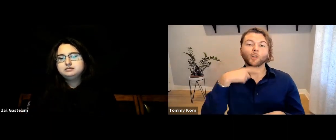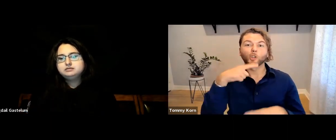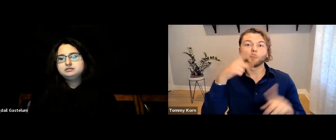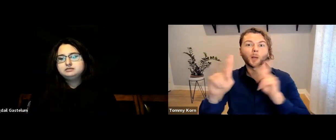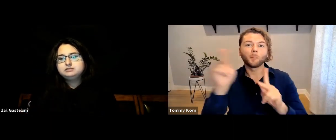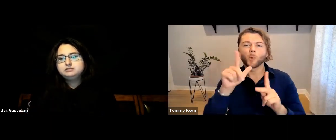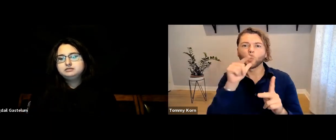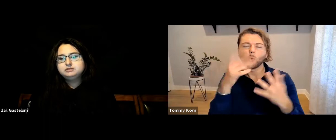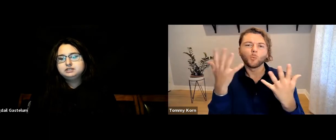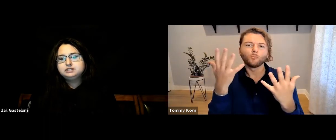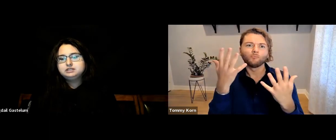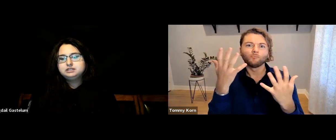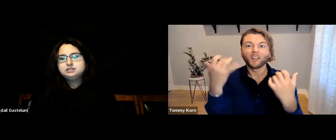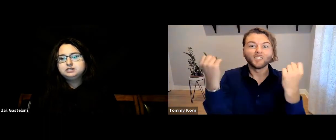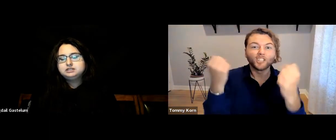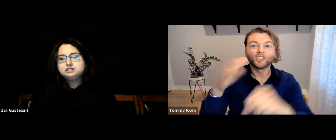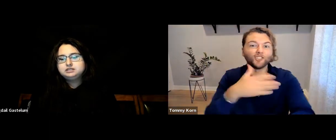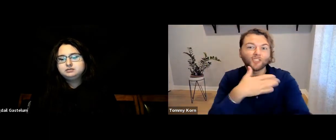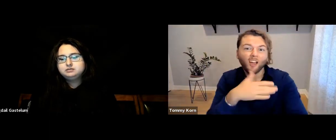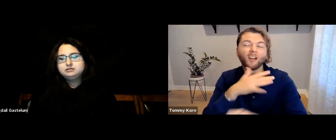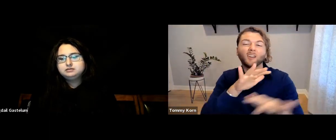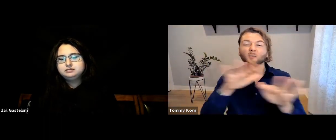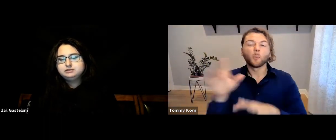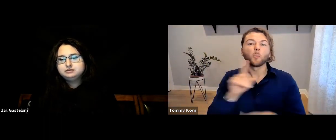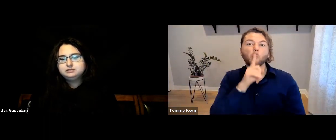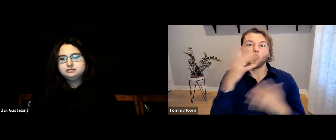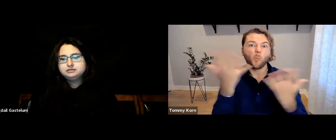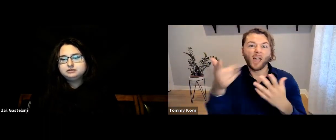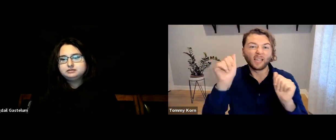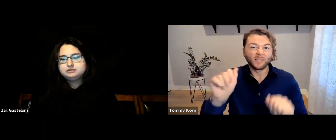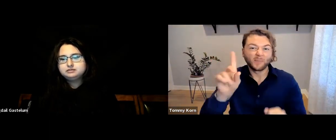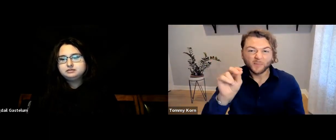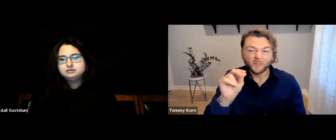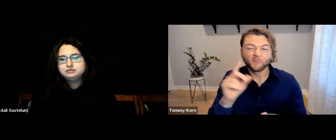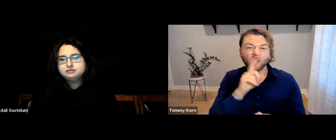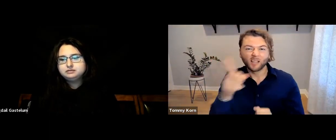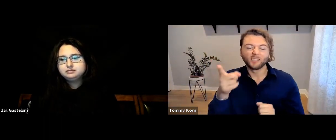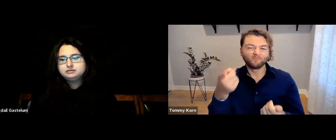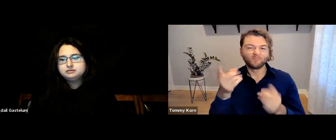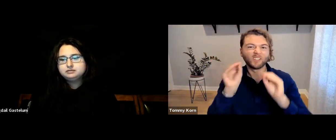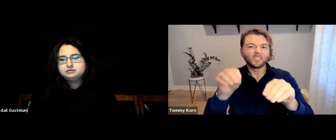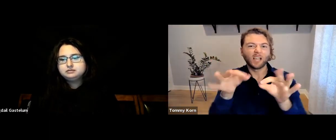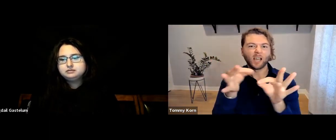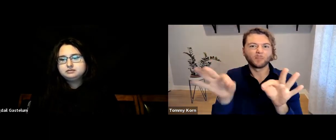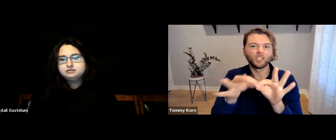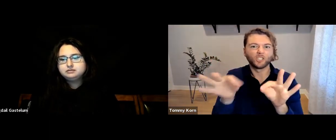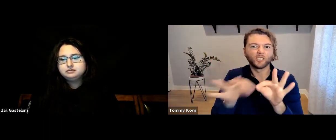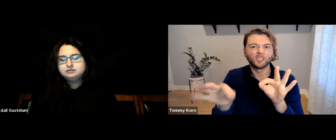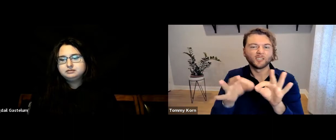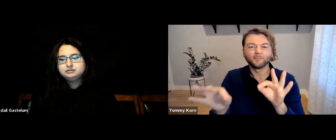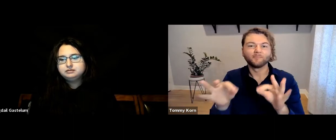[Tommy] When hearing people sign songs or make other videos, the best thing to do is write out captions manually.